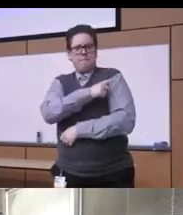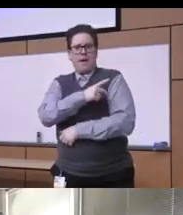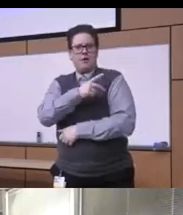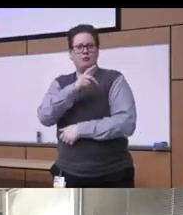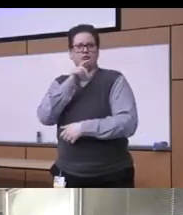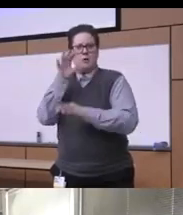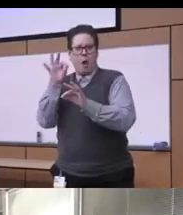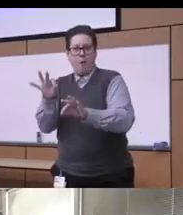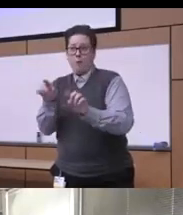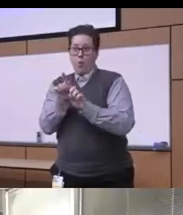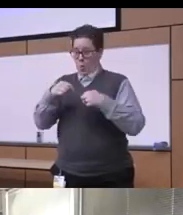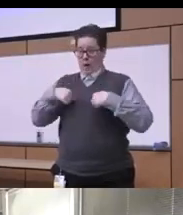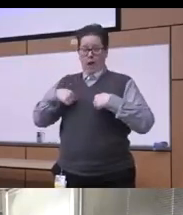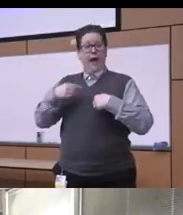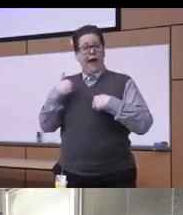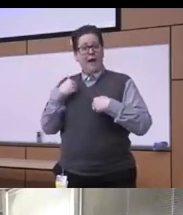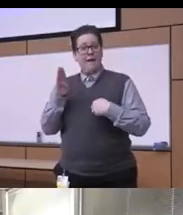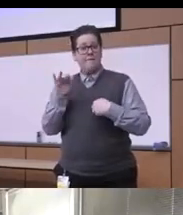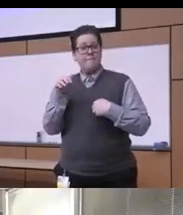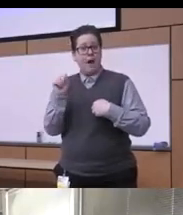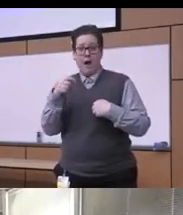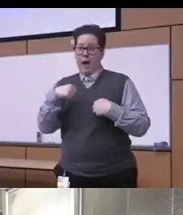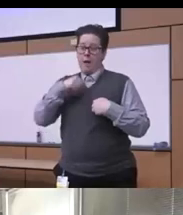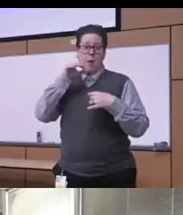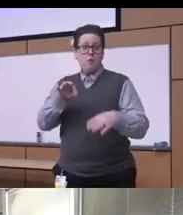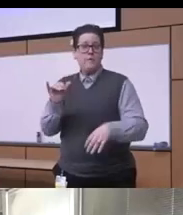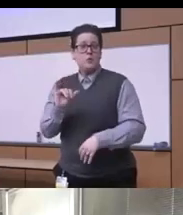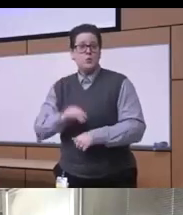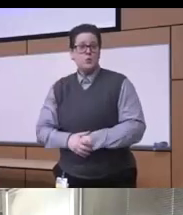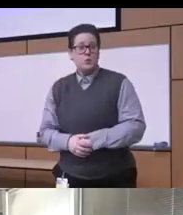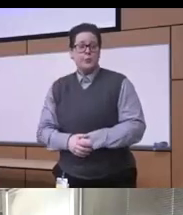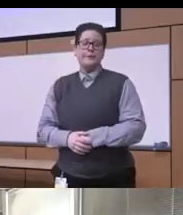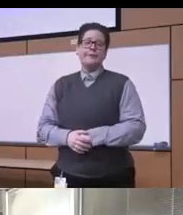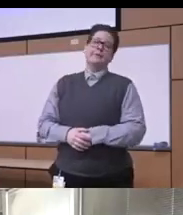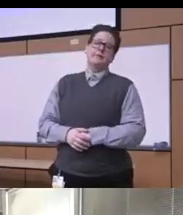as your own biases and your own imperfections mistakes and you know and limitations